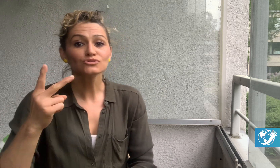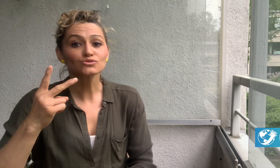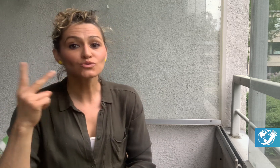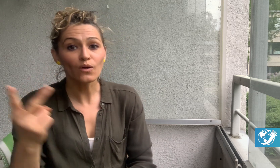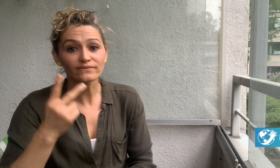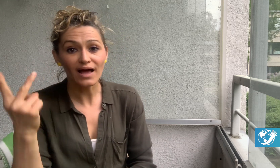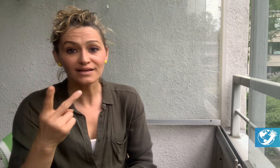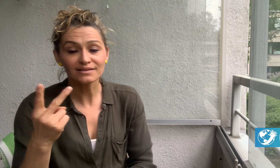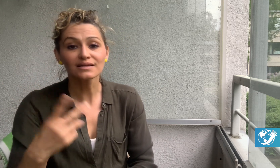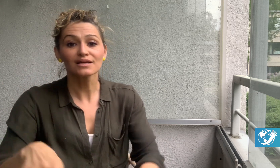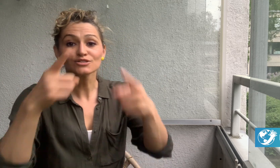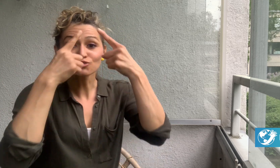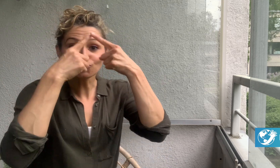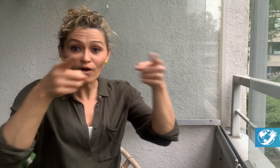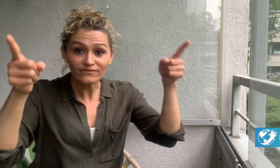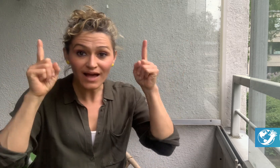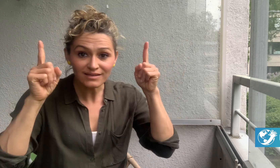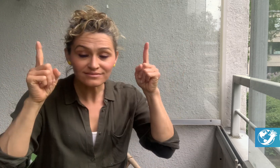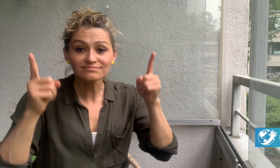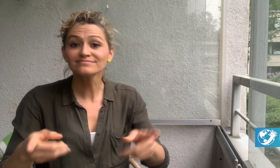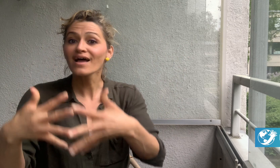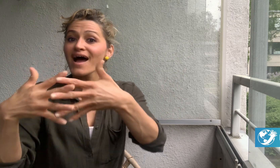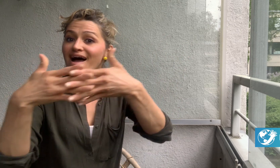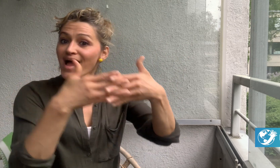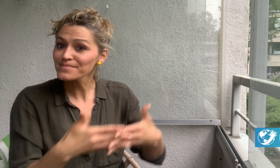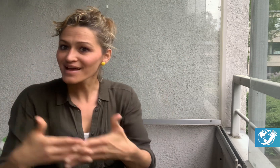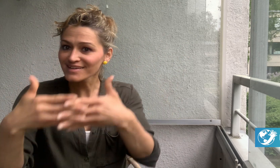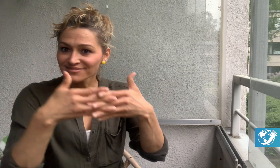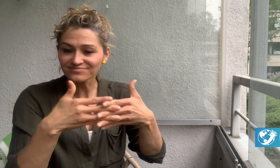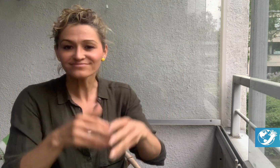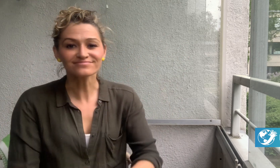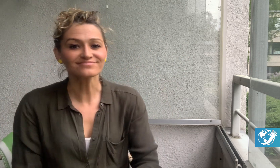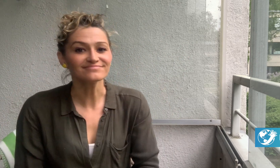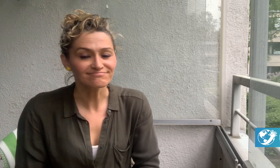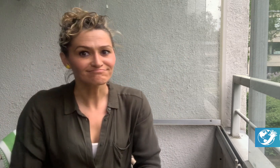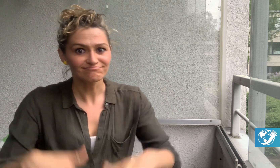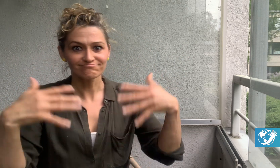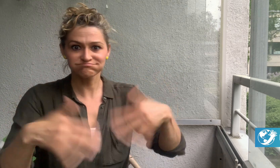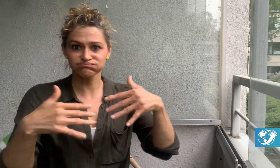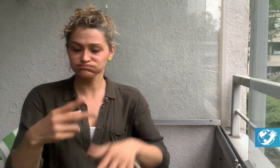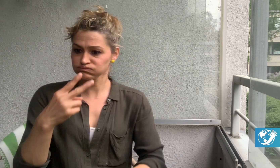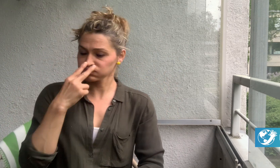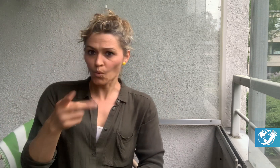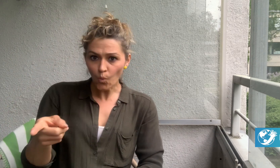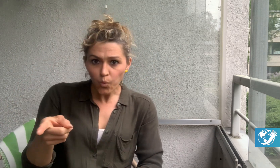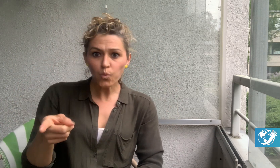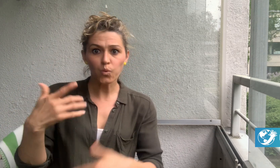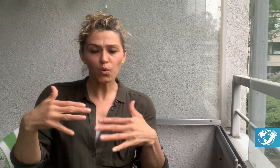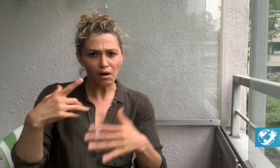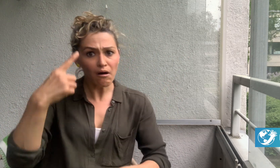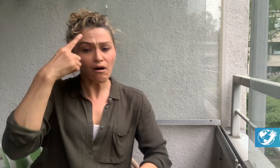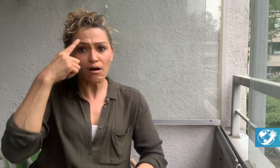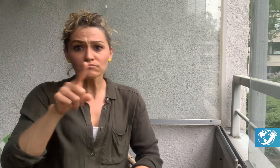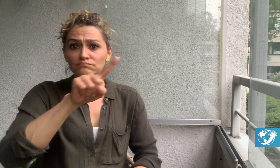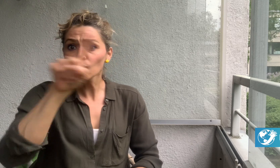Slovakia, and the USA. Has this raised the bar on conducting